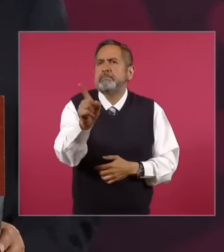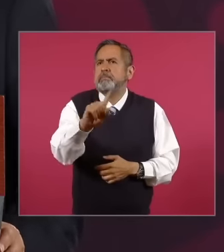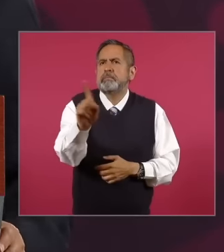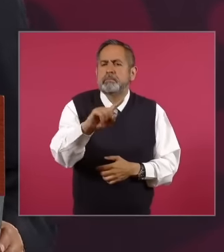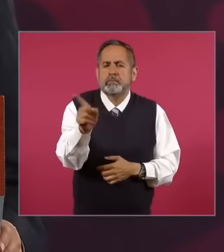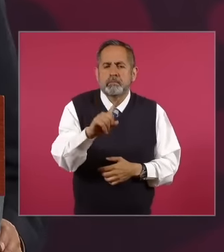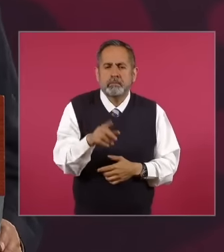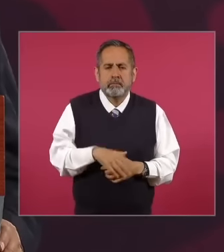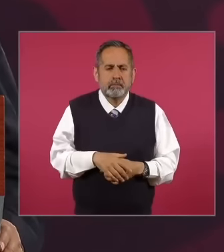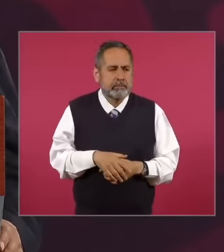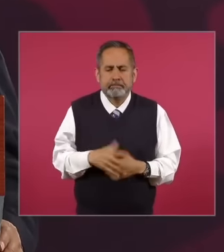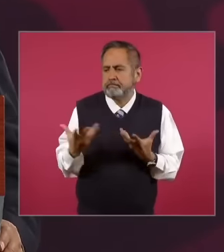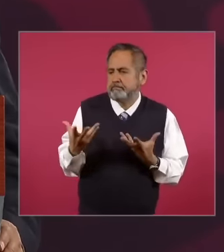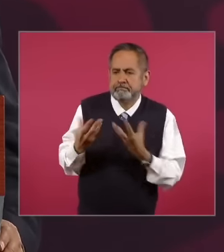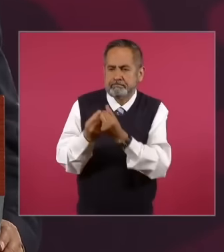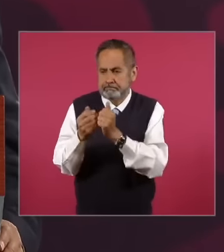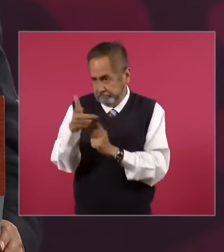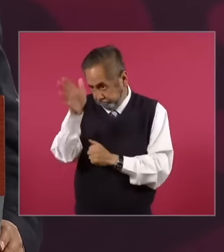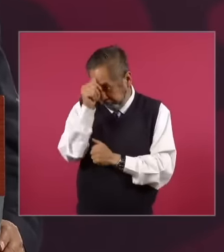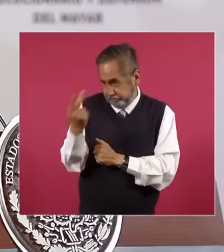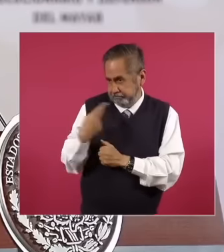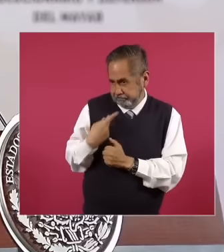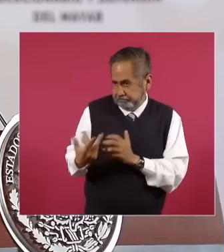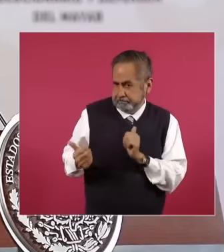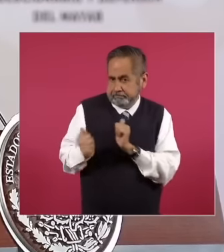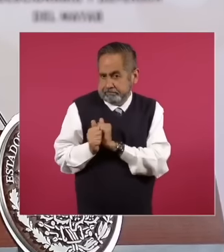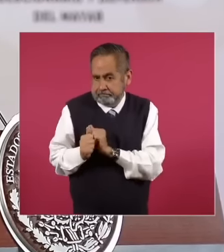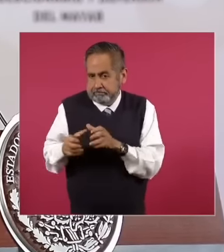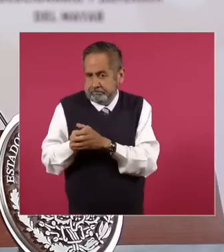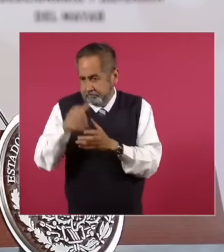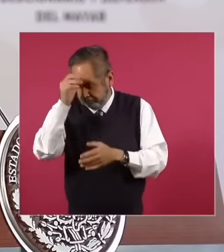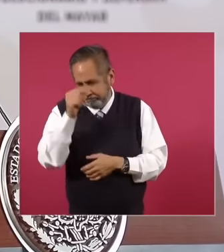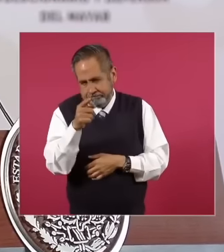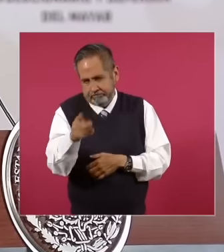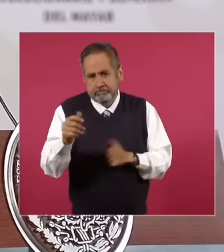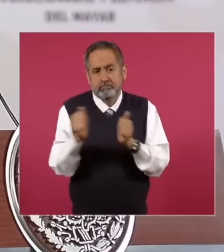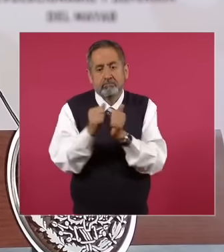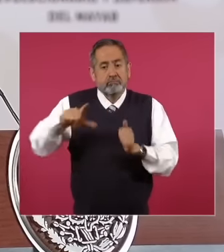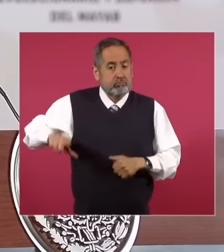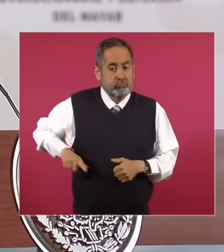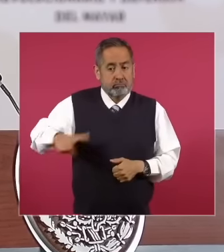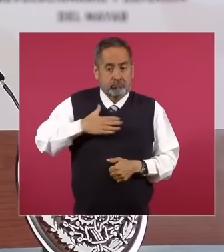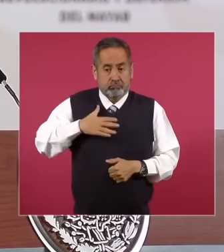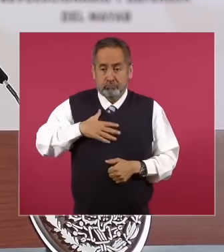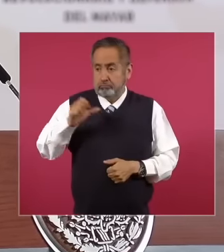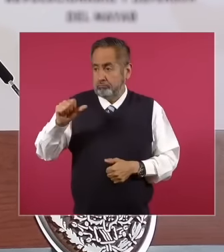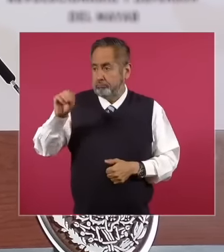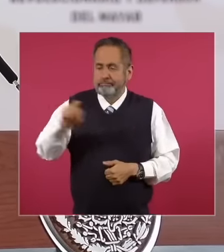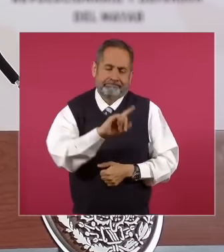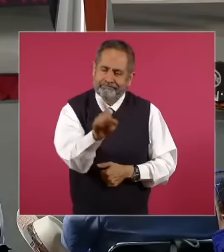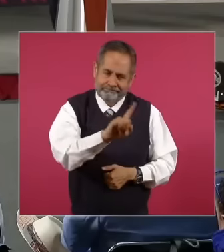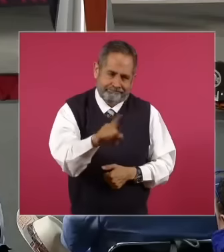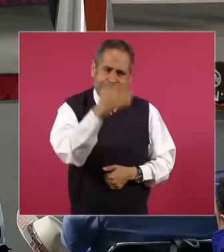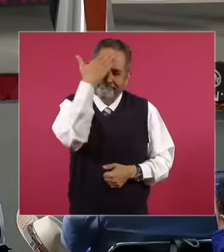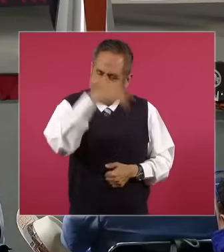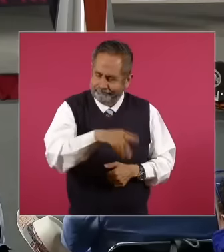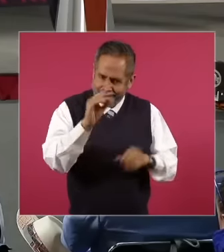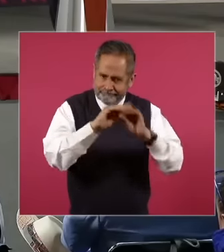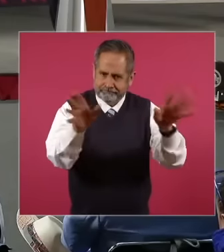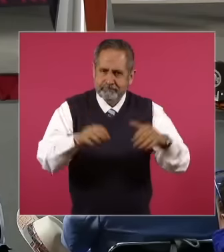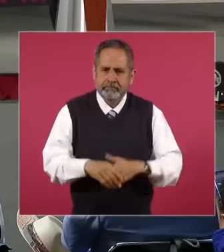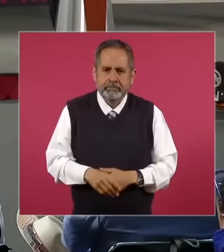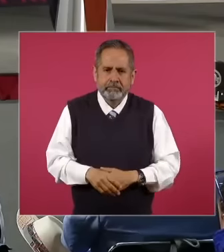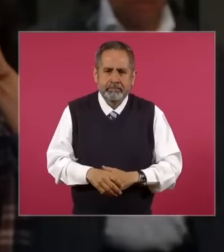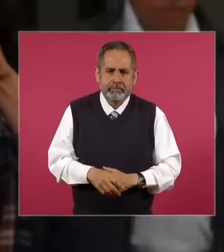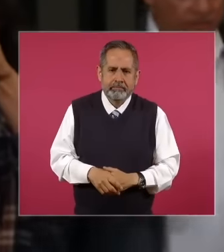an alliance of an agreement with the government that I represent Why does he think he has it Clear